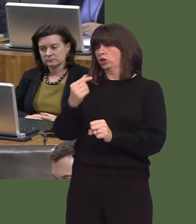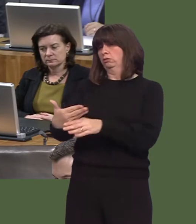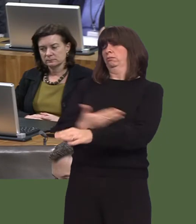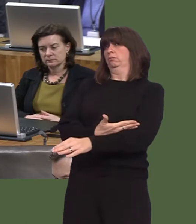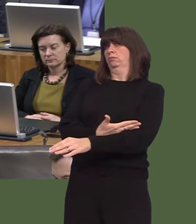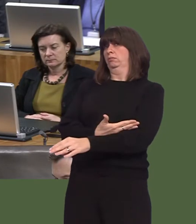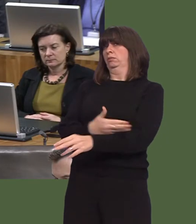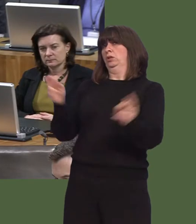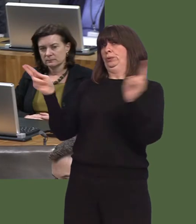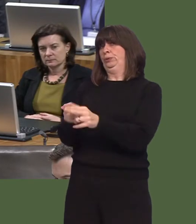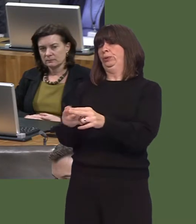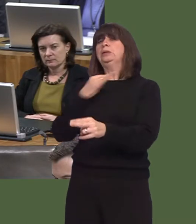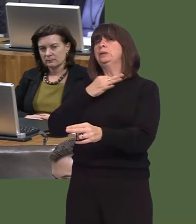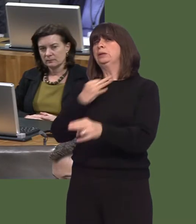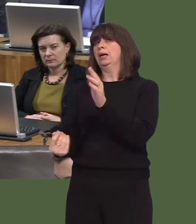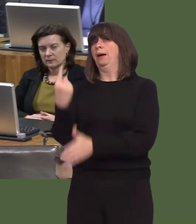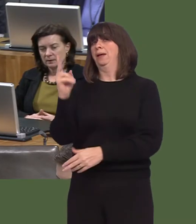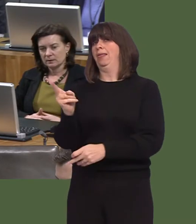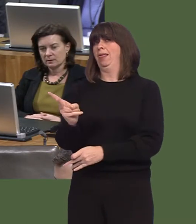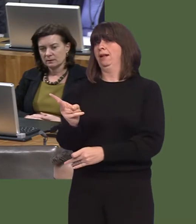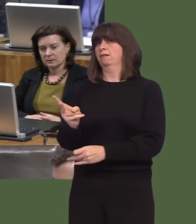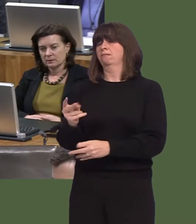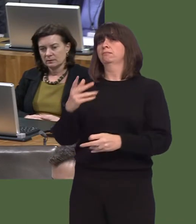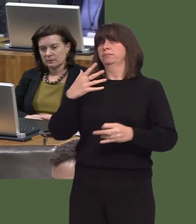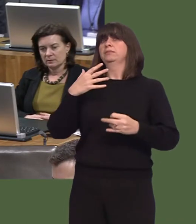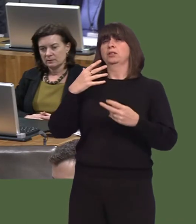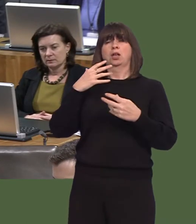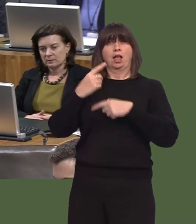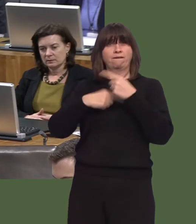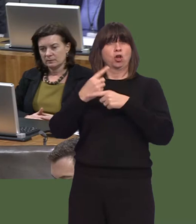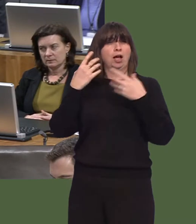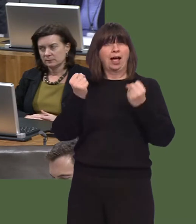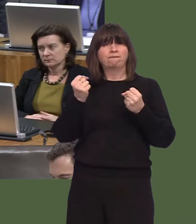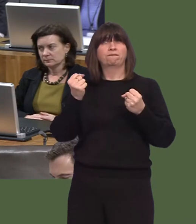time of year, and there's always planning in order to look to deal with that pressure. Predictable?